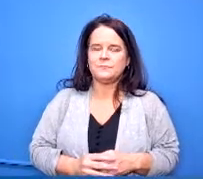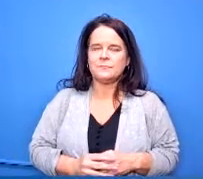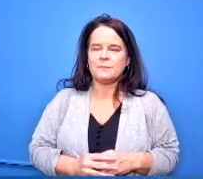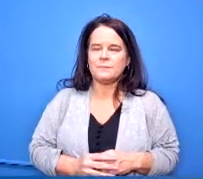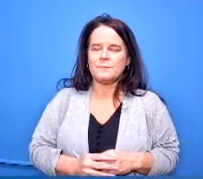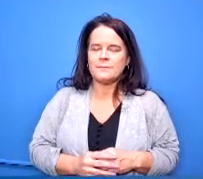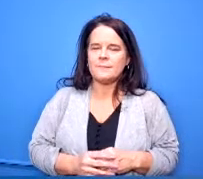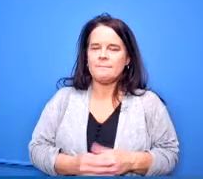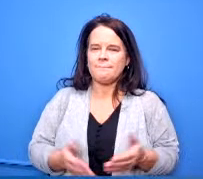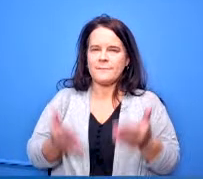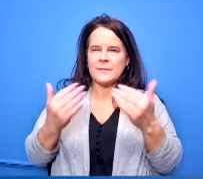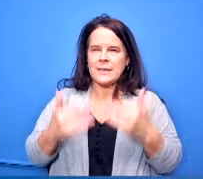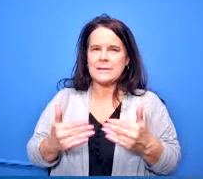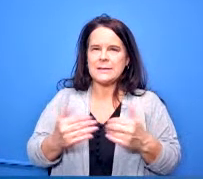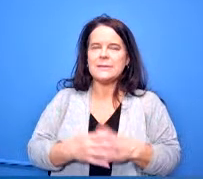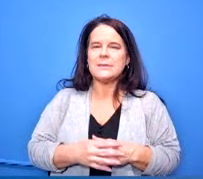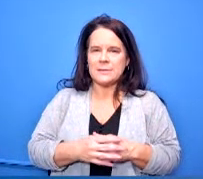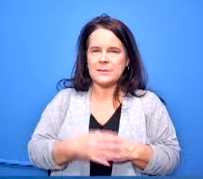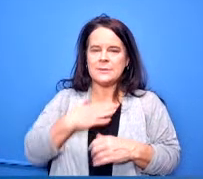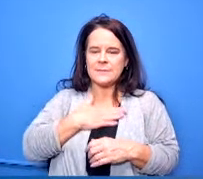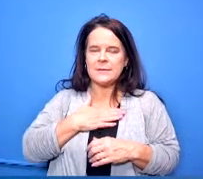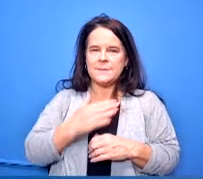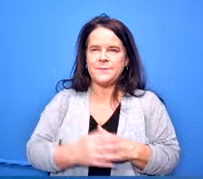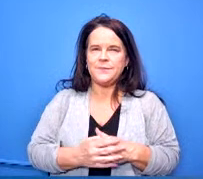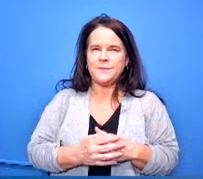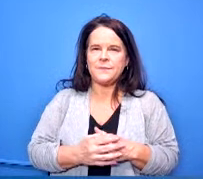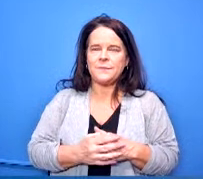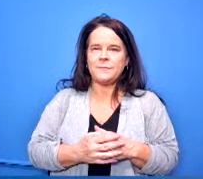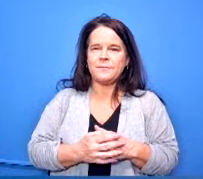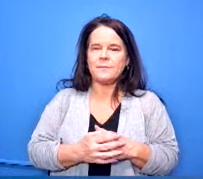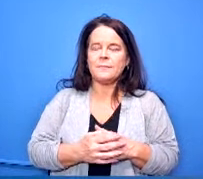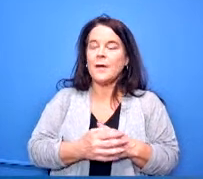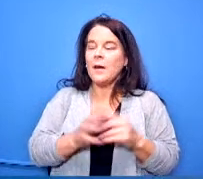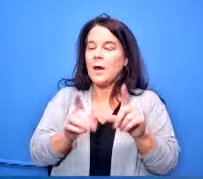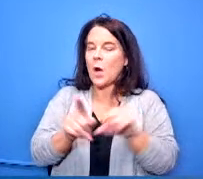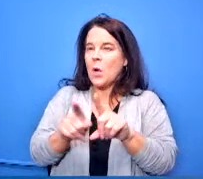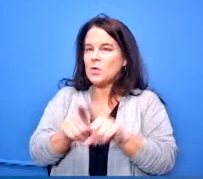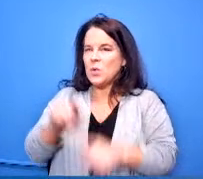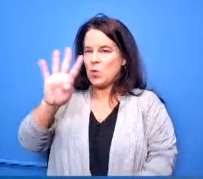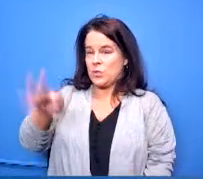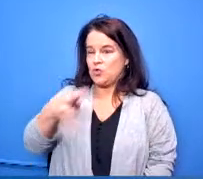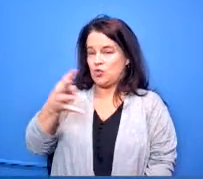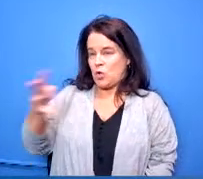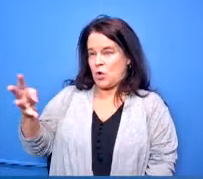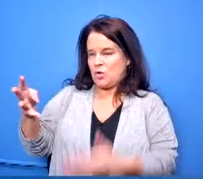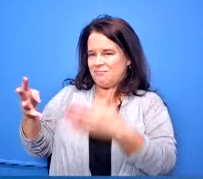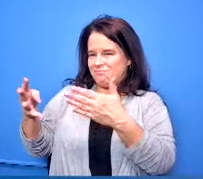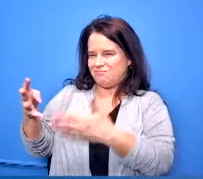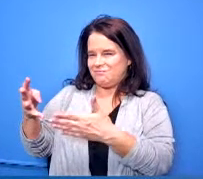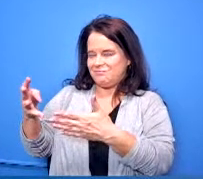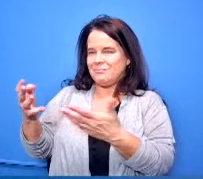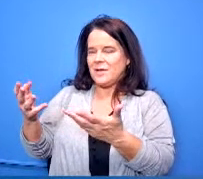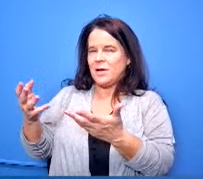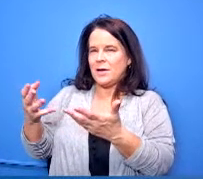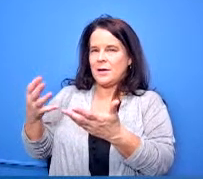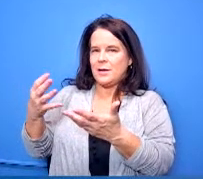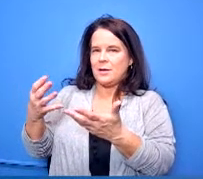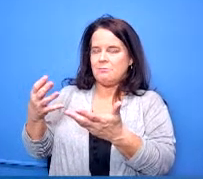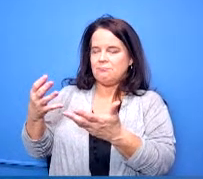the next slide please so also a part of this chart identifies which ohio state tests kids are